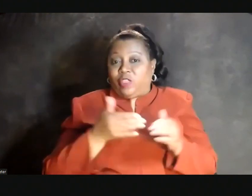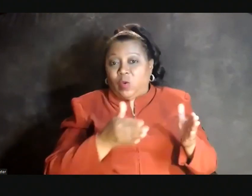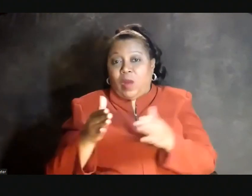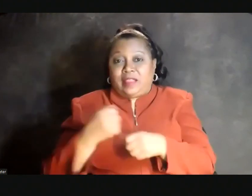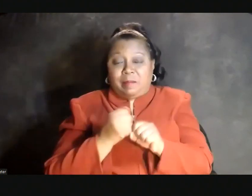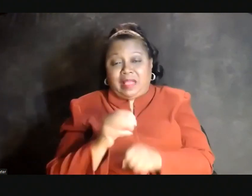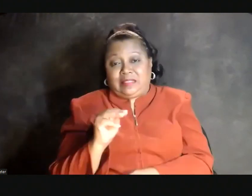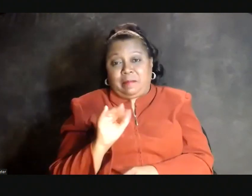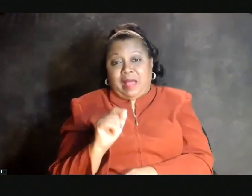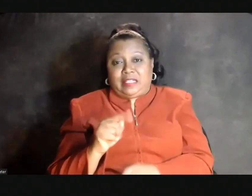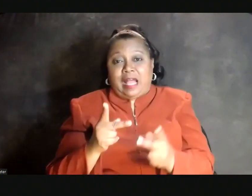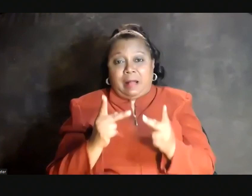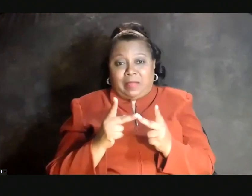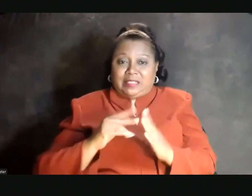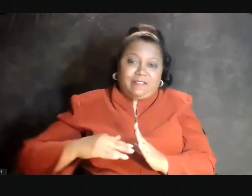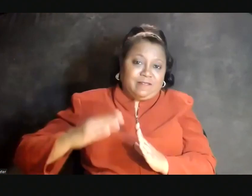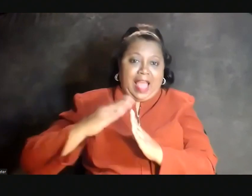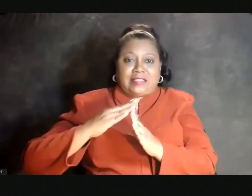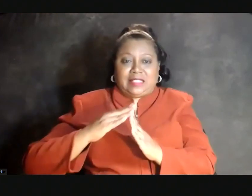MIT a place of excellence.